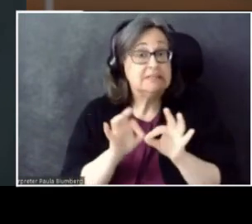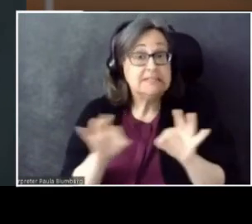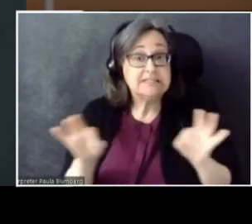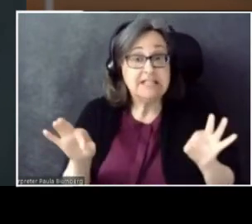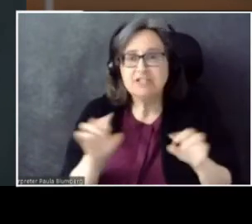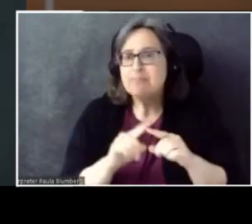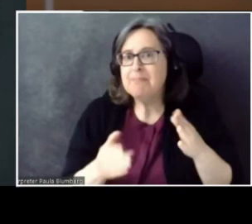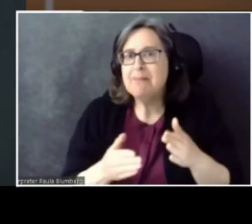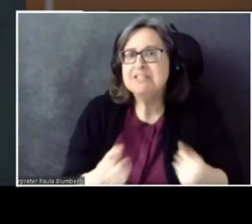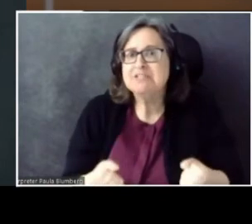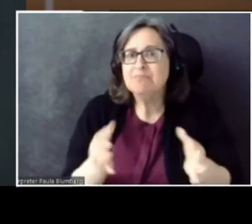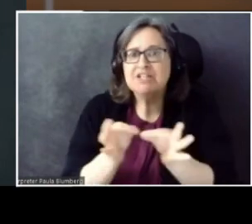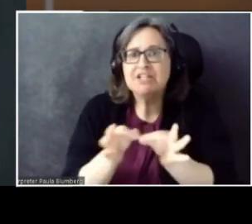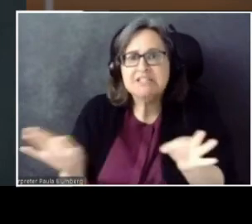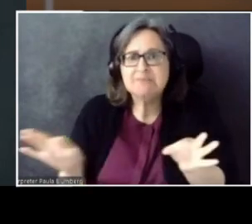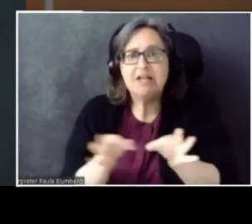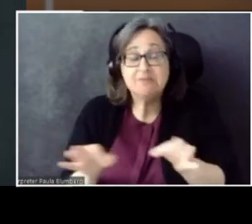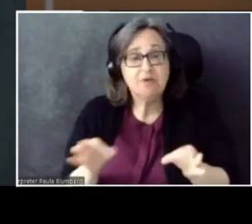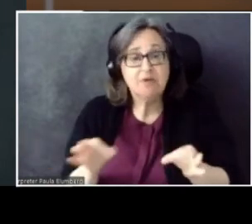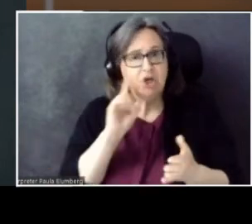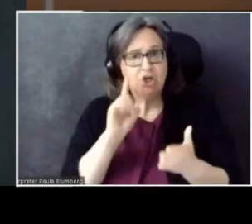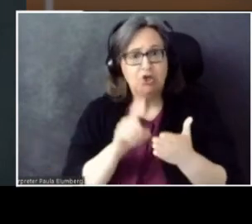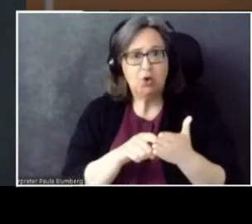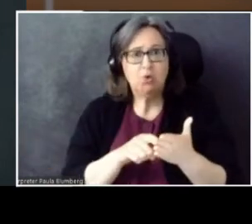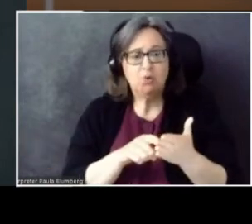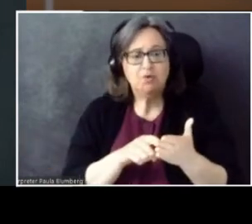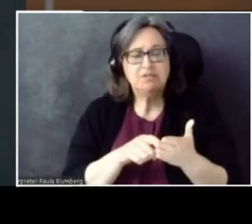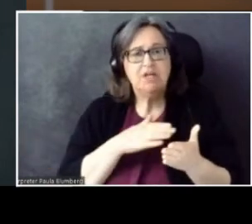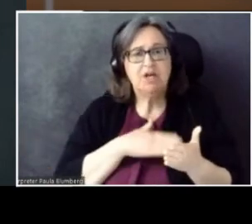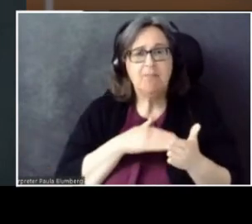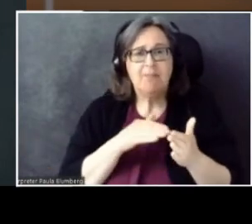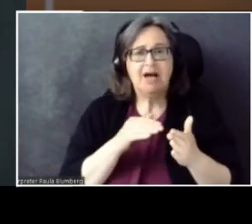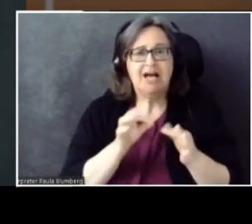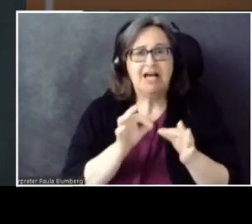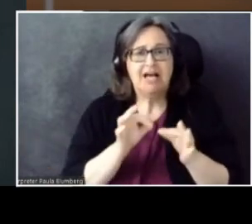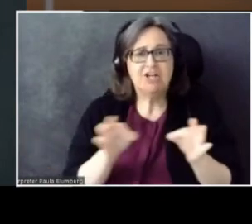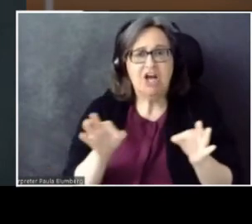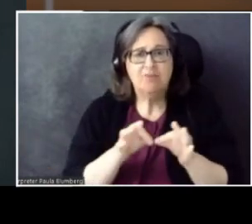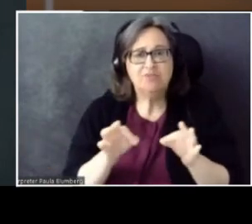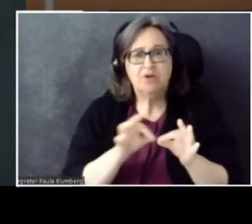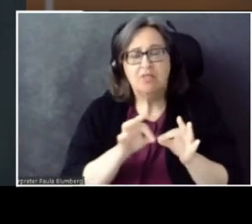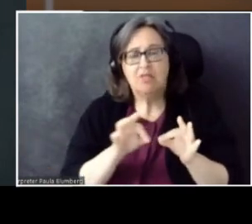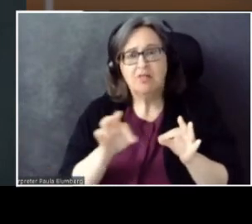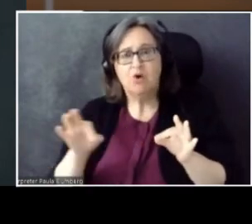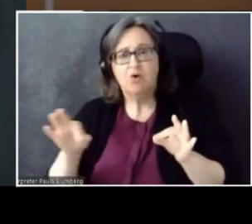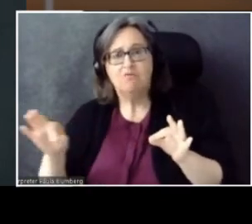If you're noticing, sometimes my captions overflow, off the screen.